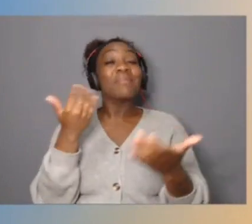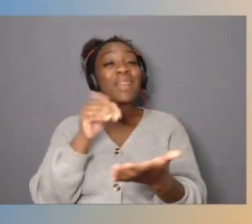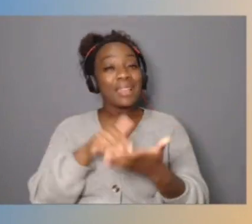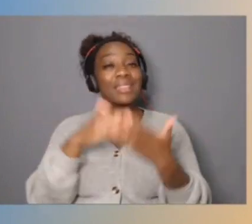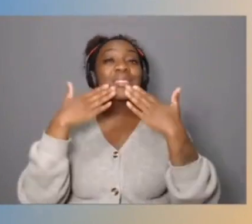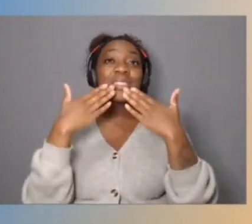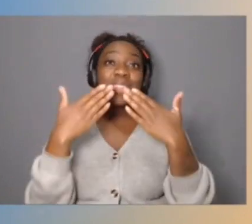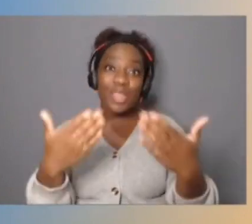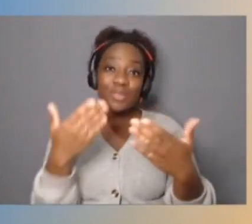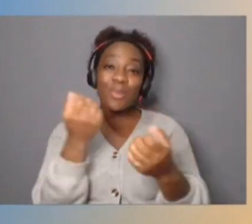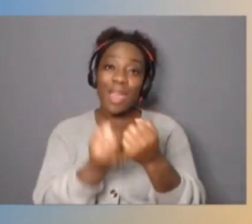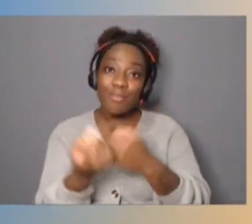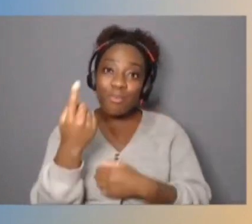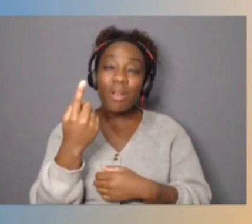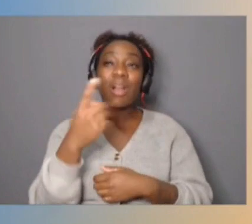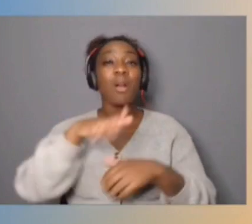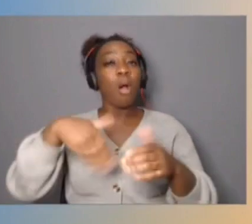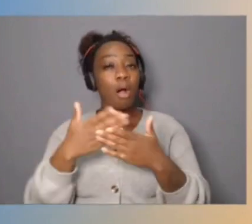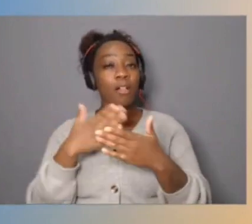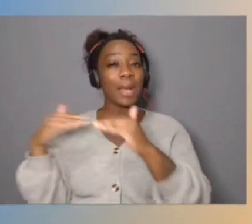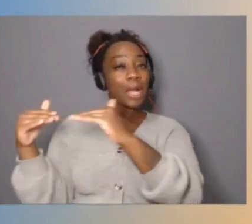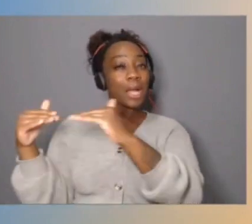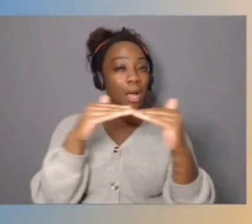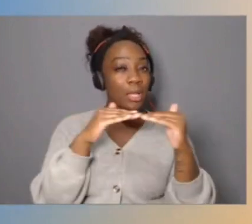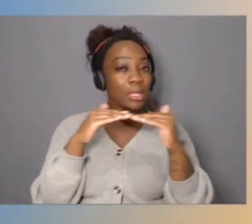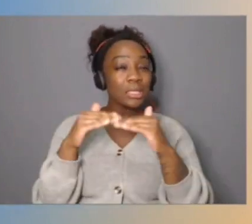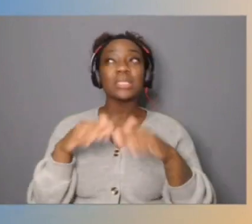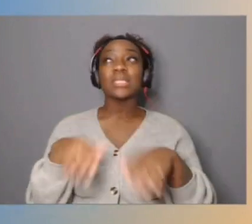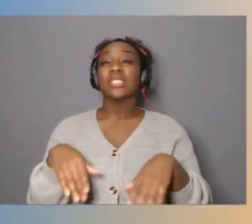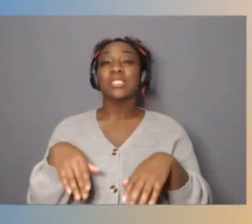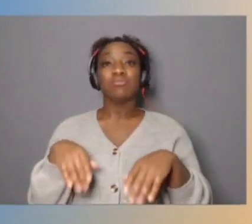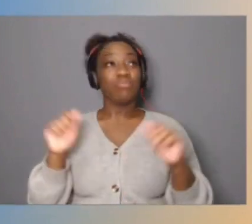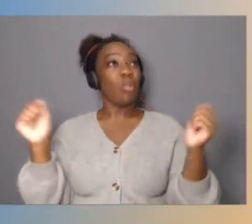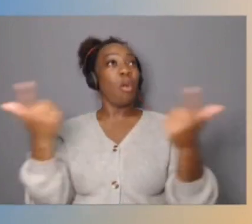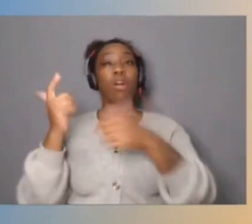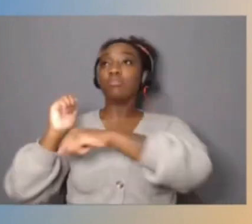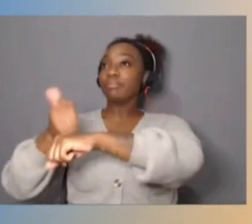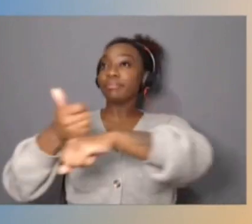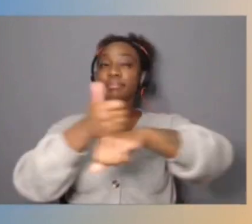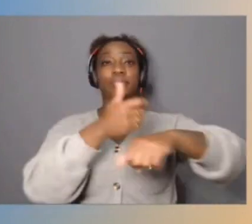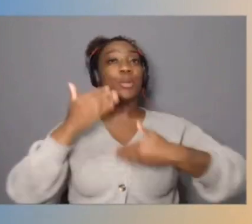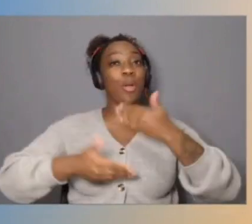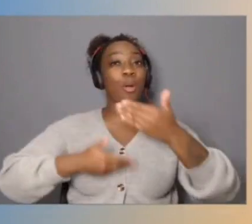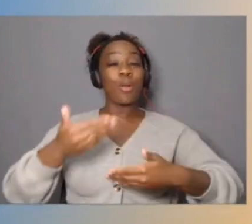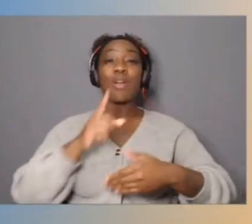all my colleagues who got this all set up and going. Really appreciate our team,